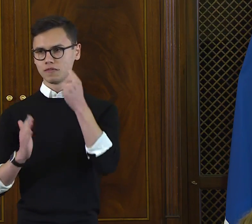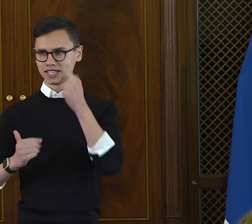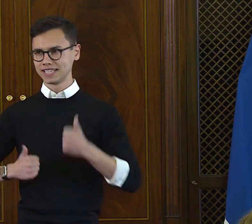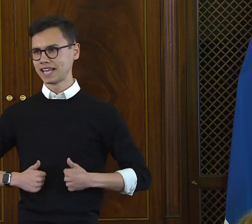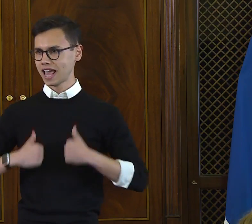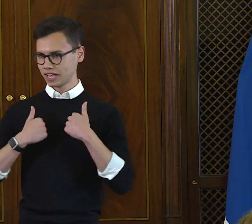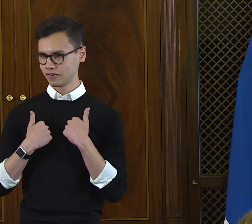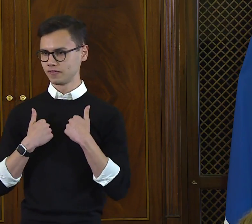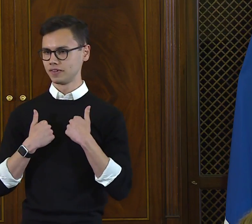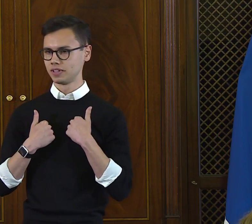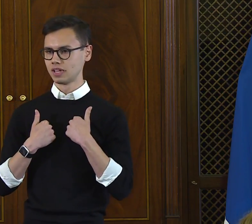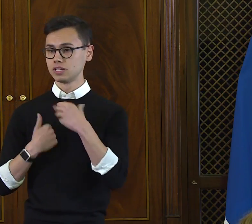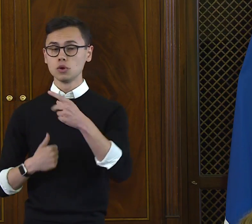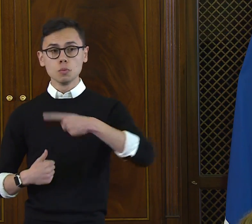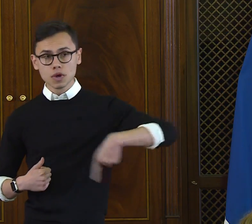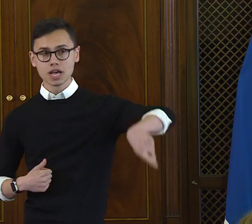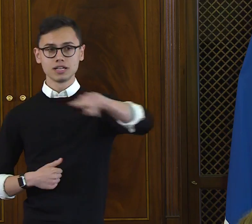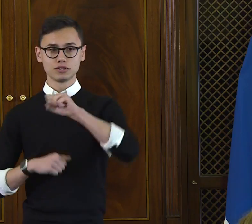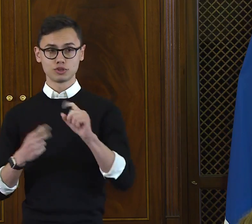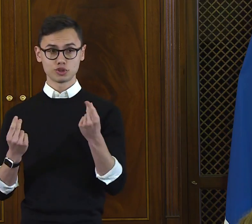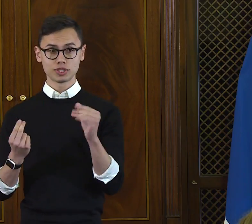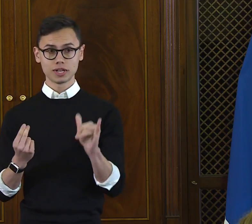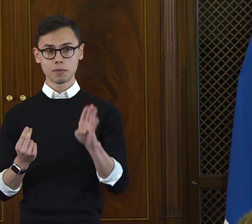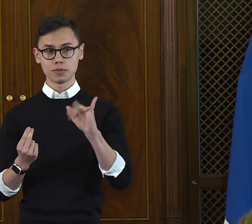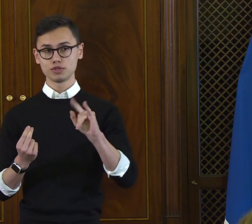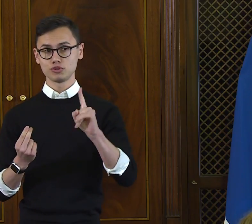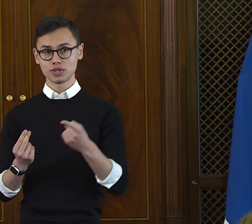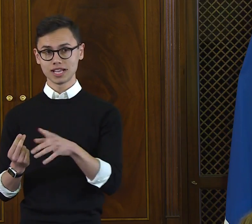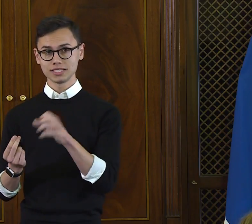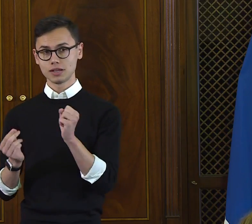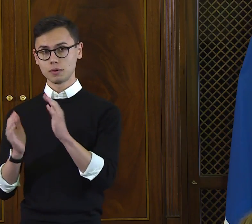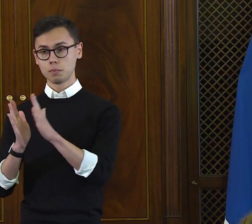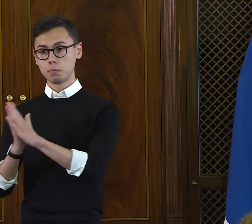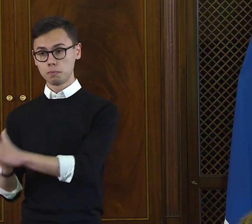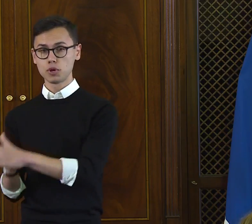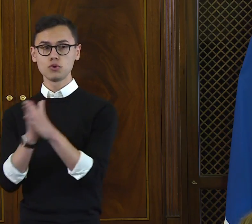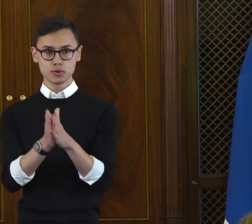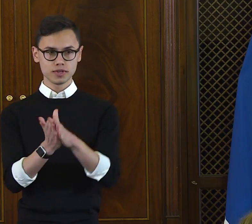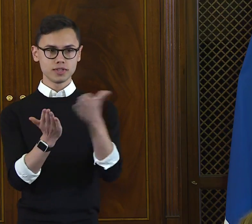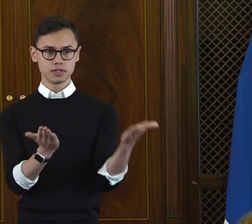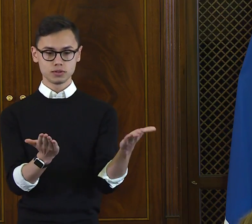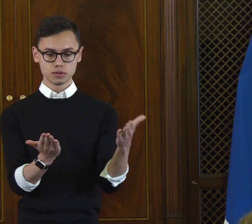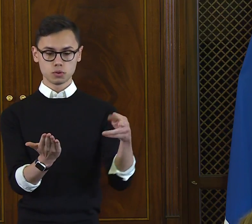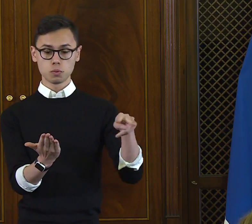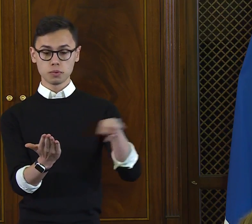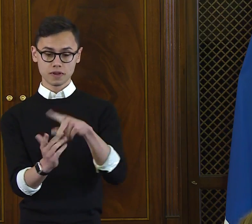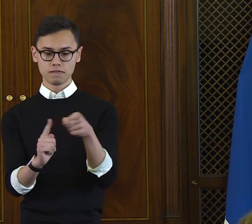for life, and we can do that just by opening a book and taking